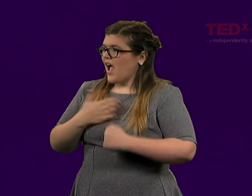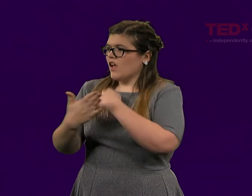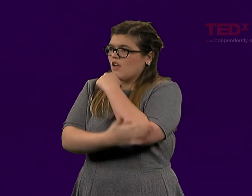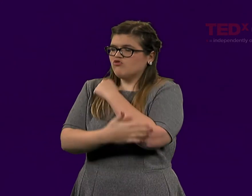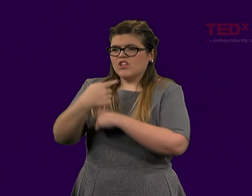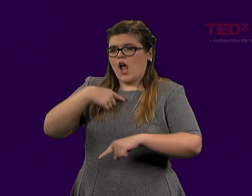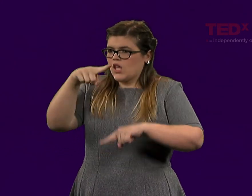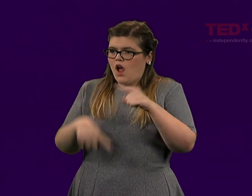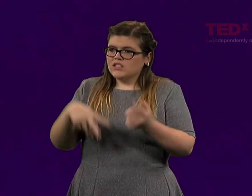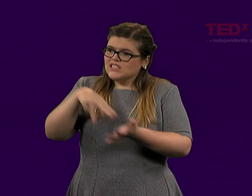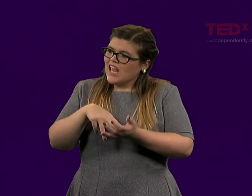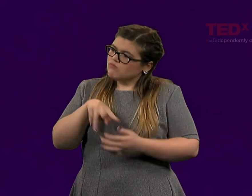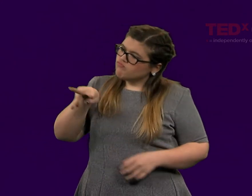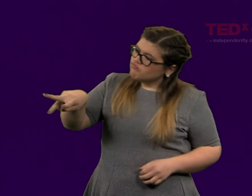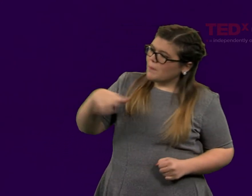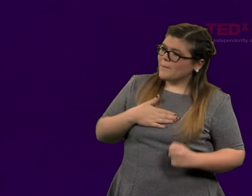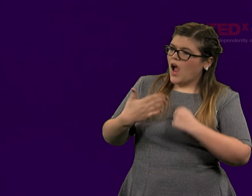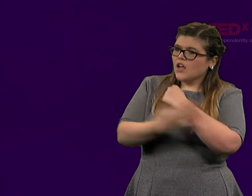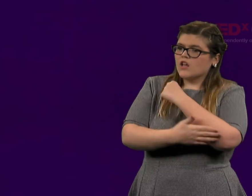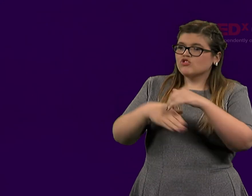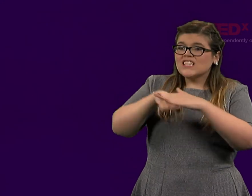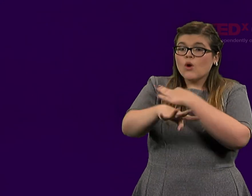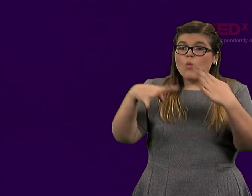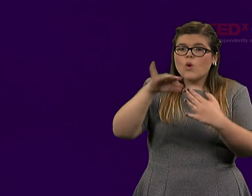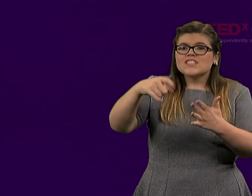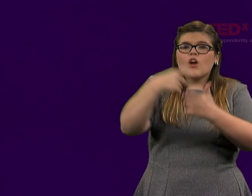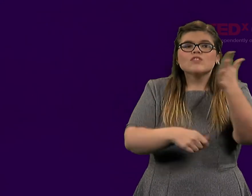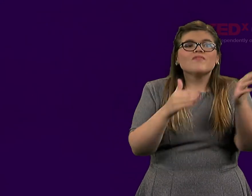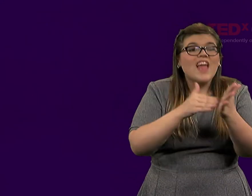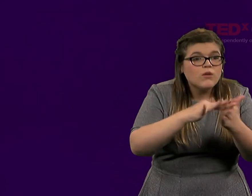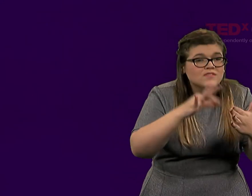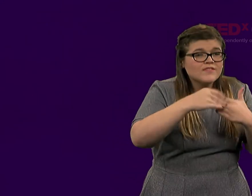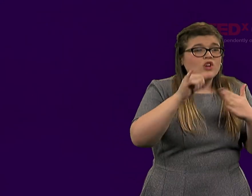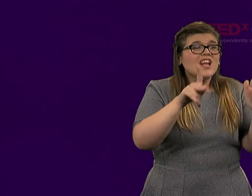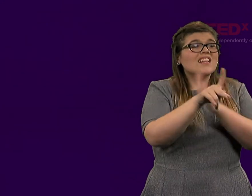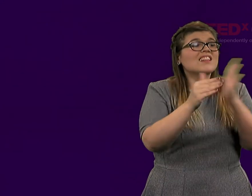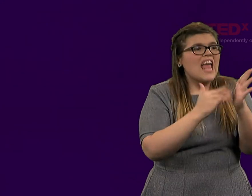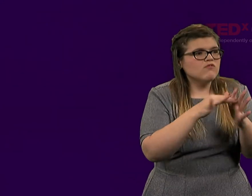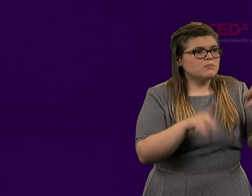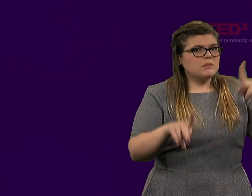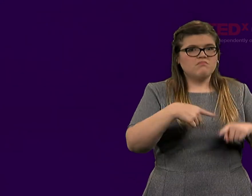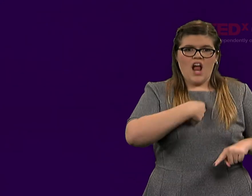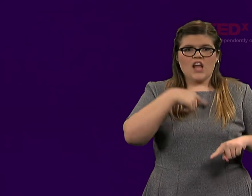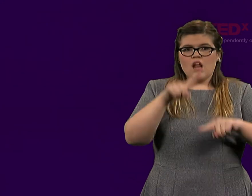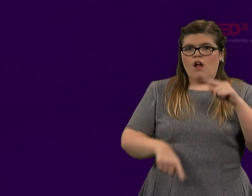I cannot stand idle by and watch wars that cost millions of dollars and kill thousands of people